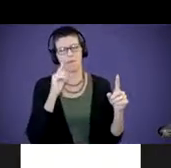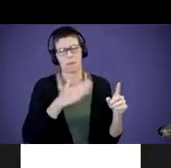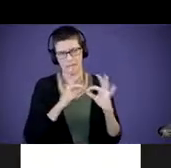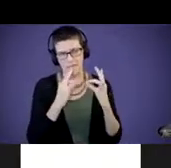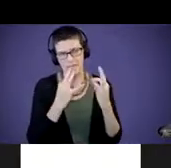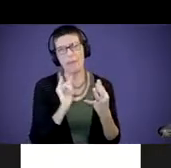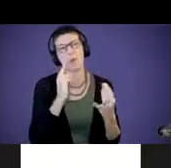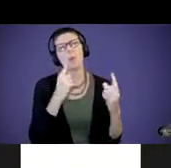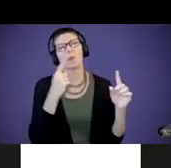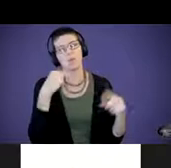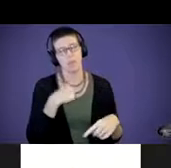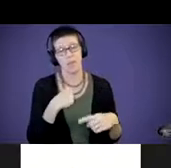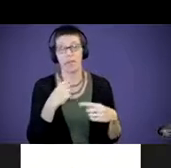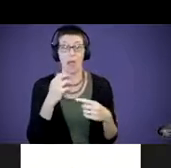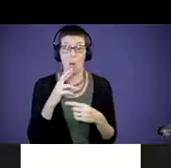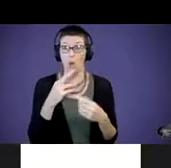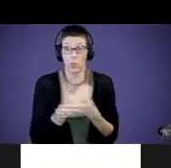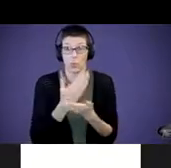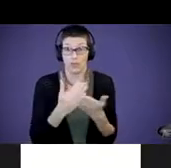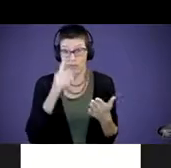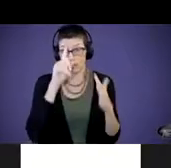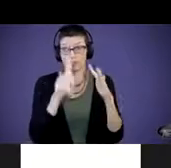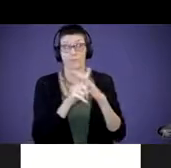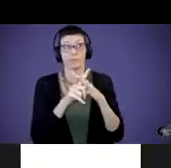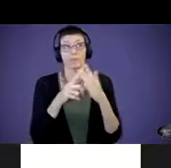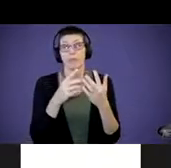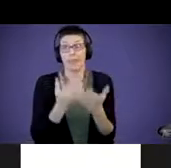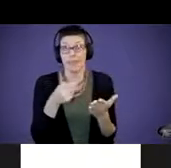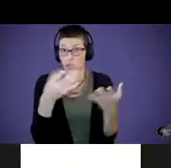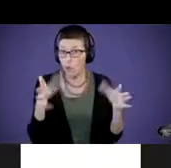or new things come to mind, or things that you're already doing so that you can share that in the